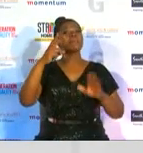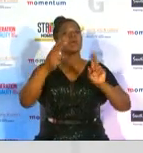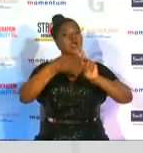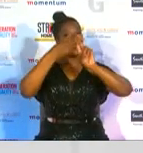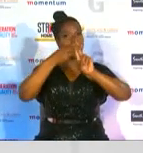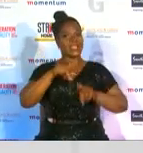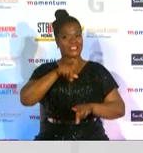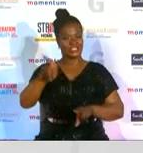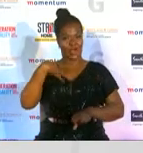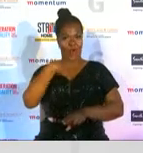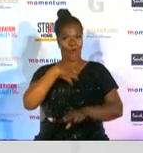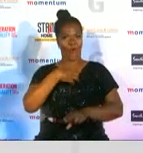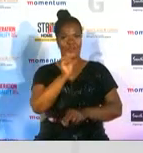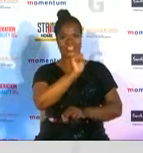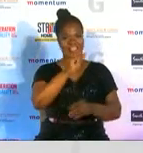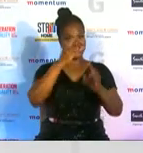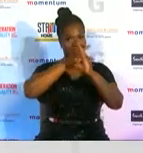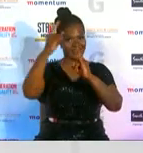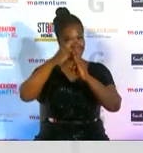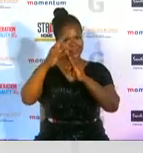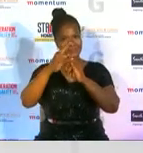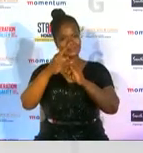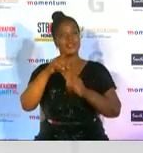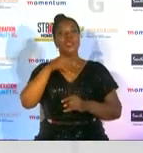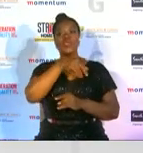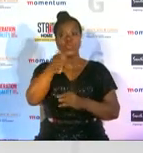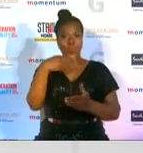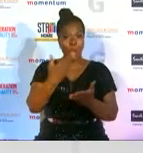and hashtag gsport15 and you could be a winner of our best social media